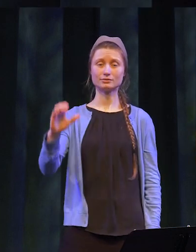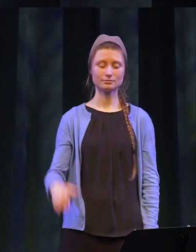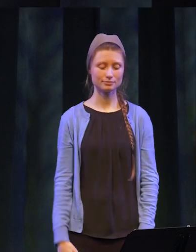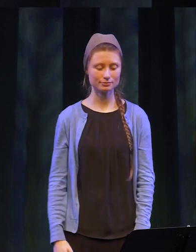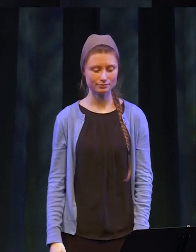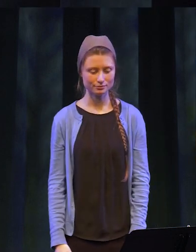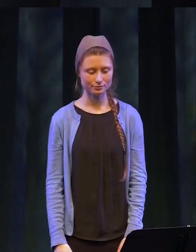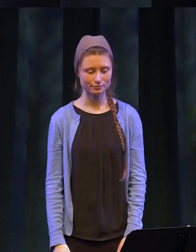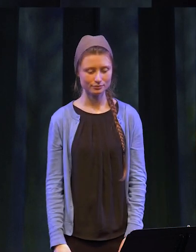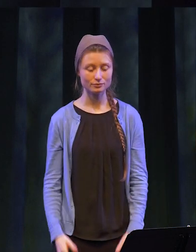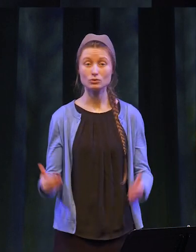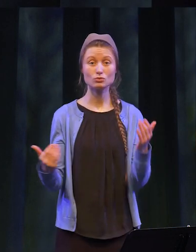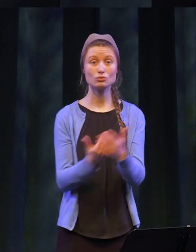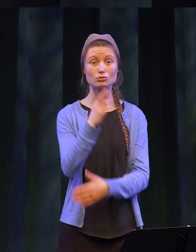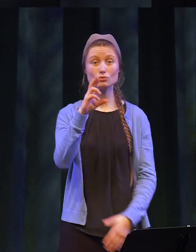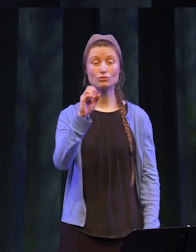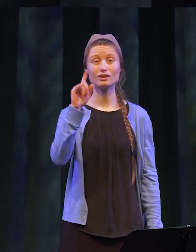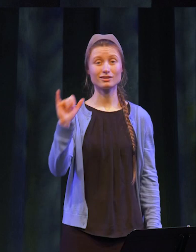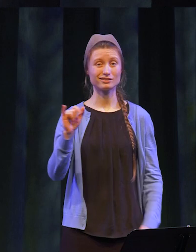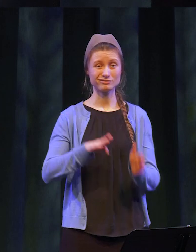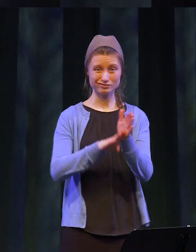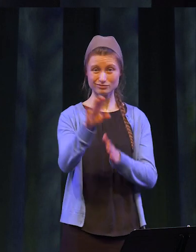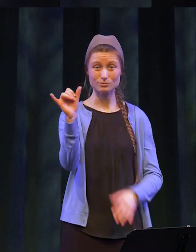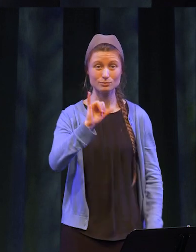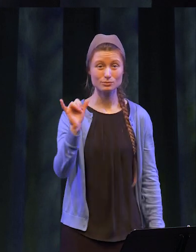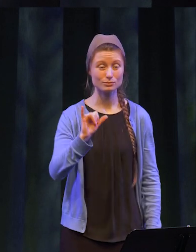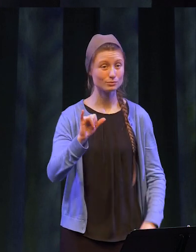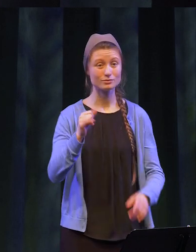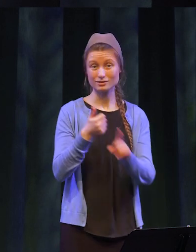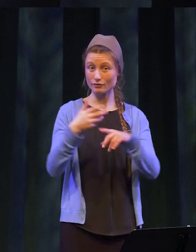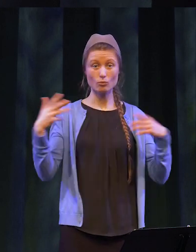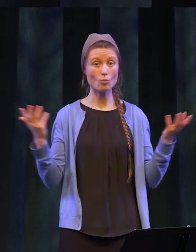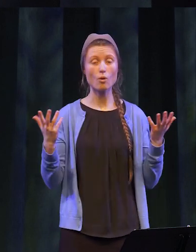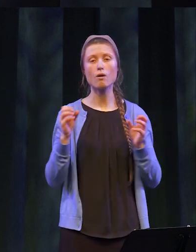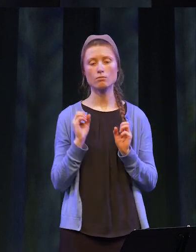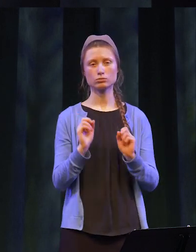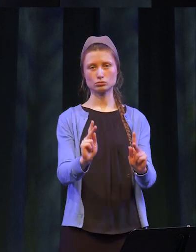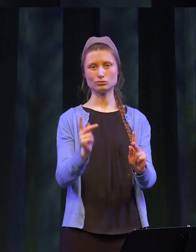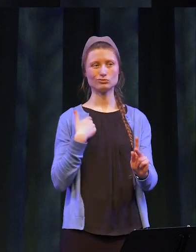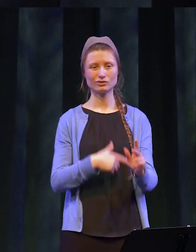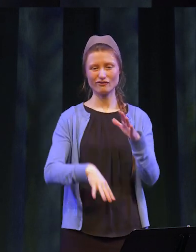There is a new reality developing and that is the opportunities we are finding right